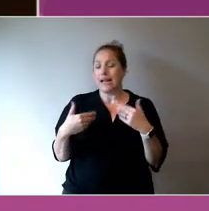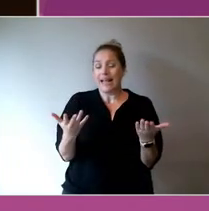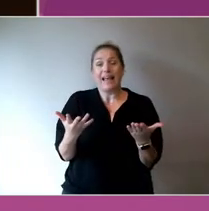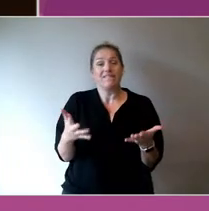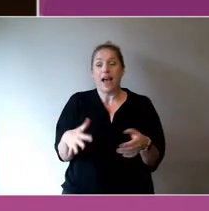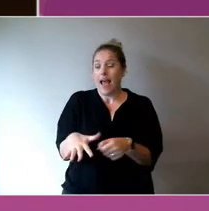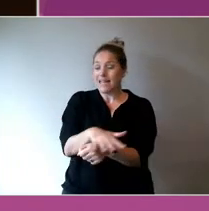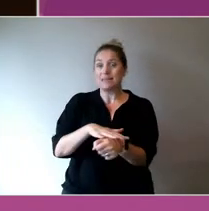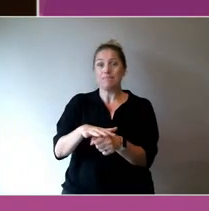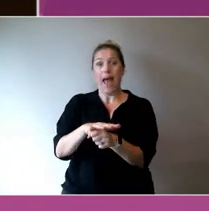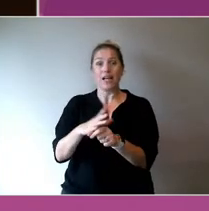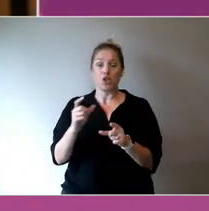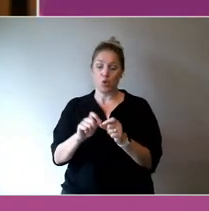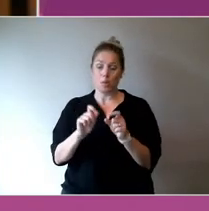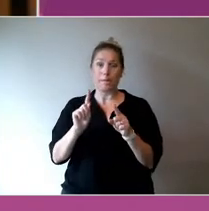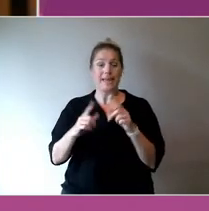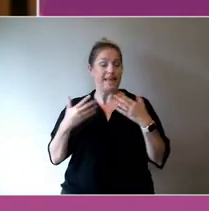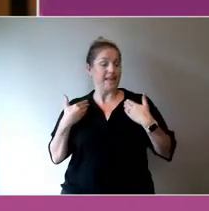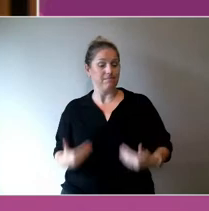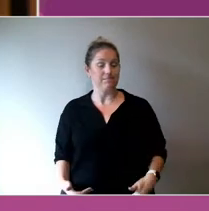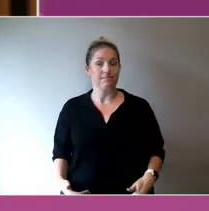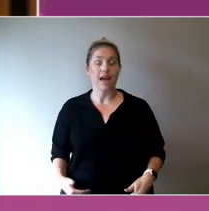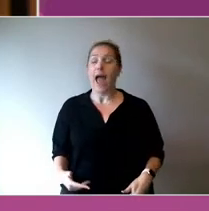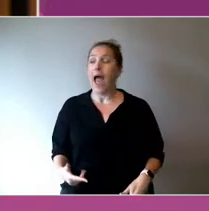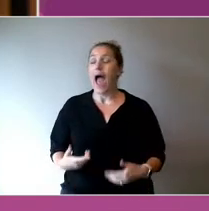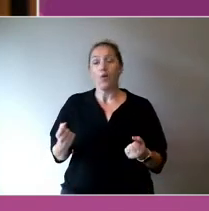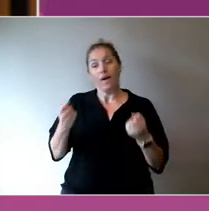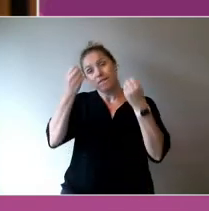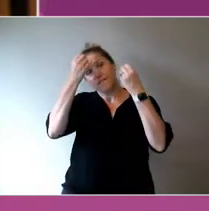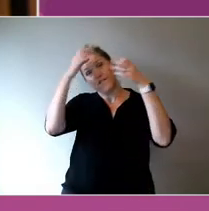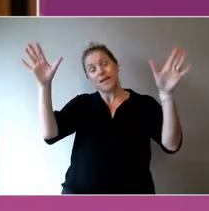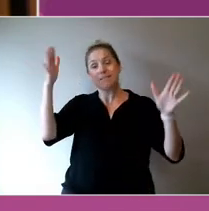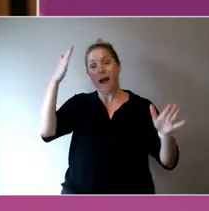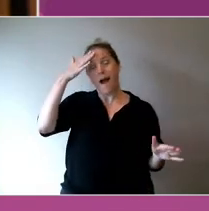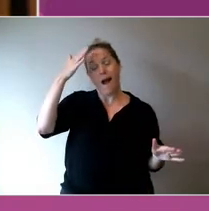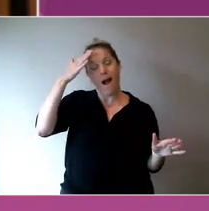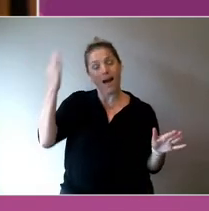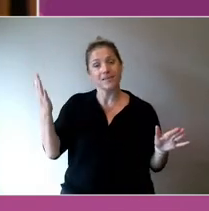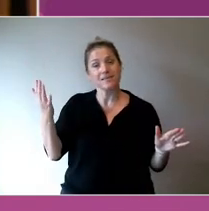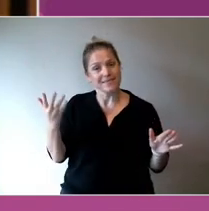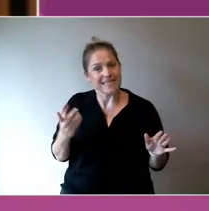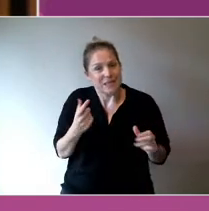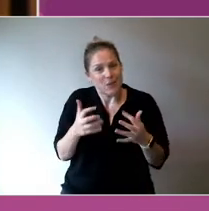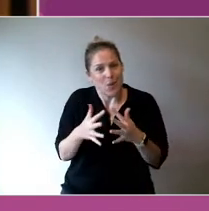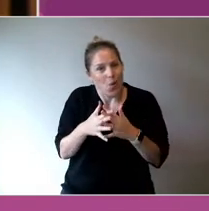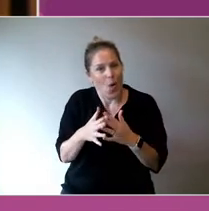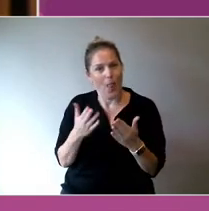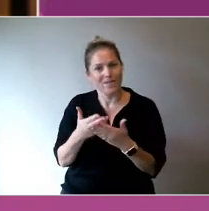can be really practical and I know, for people with, you know, some sort of presentations